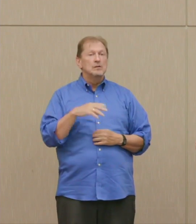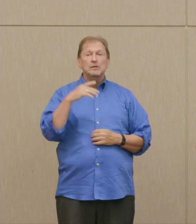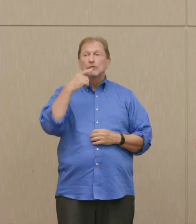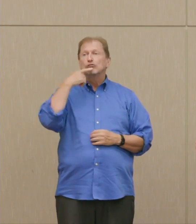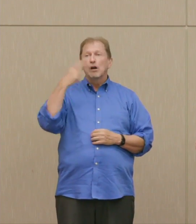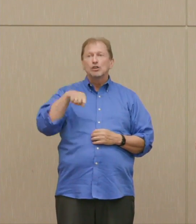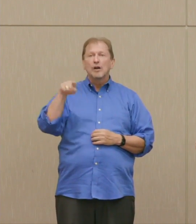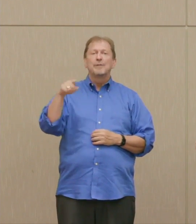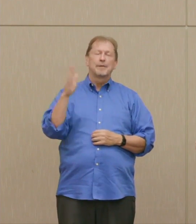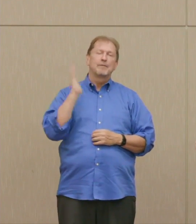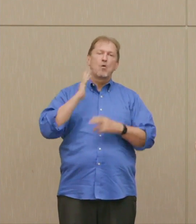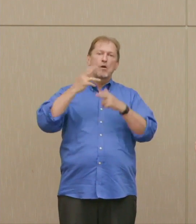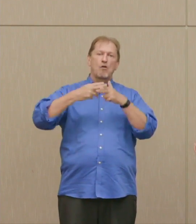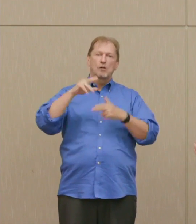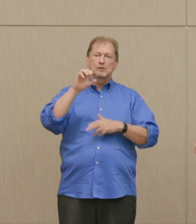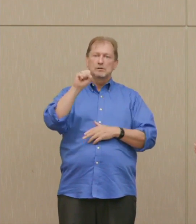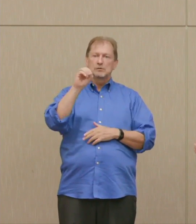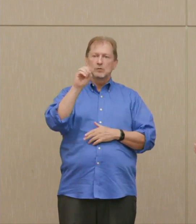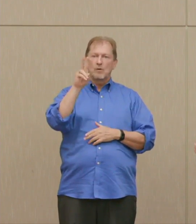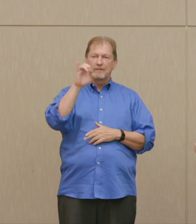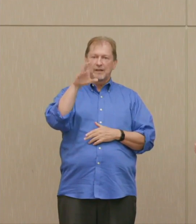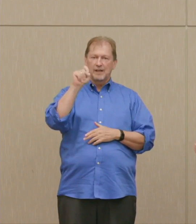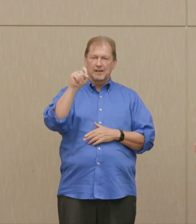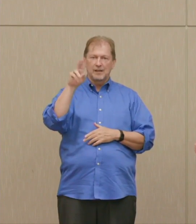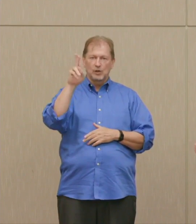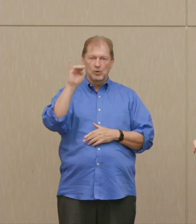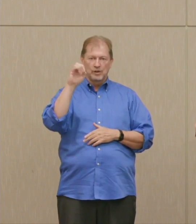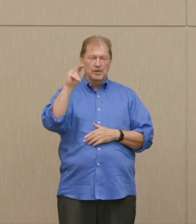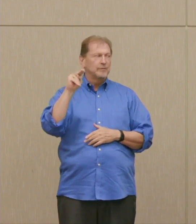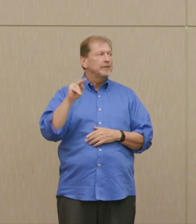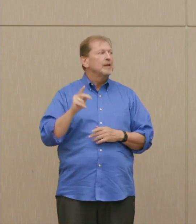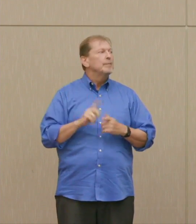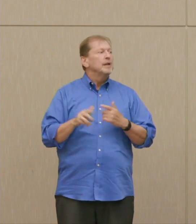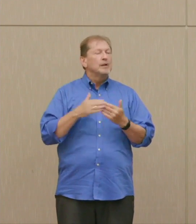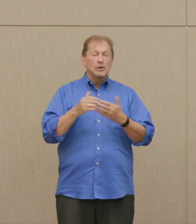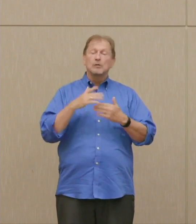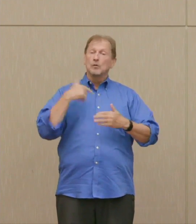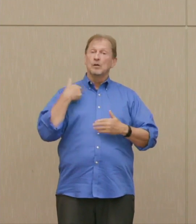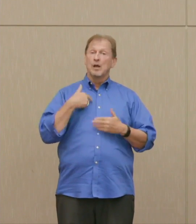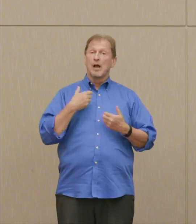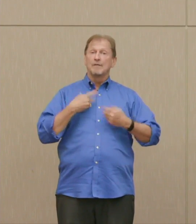our warning systems, very elaborate, expensive systems we have to detect incoming missiles